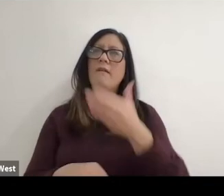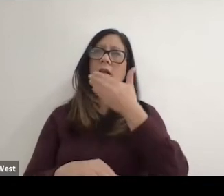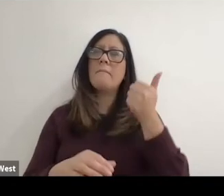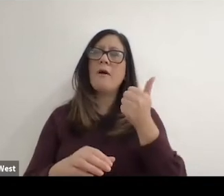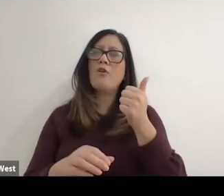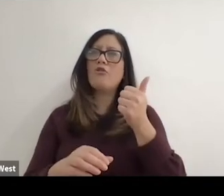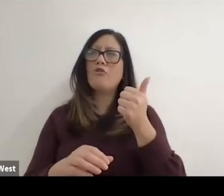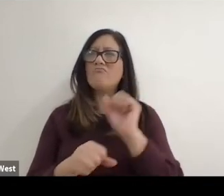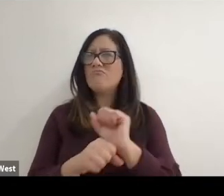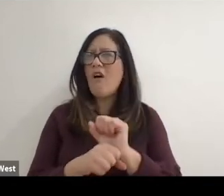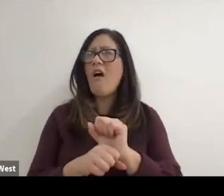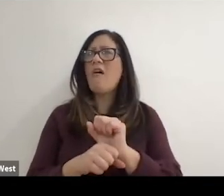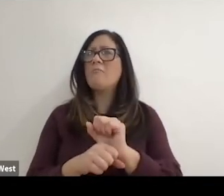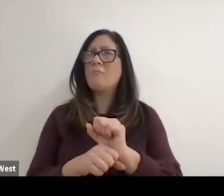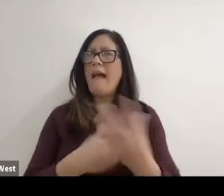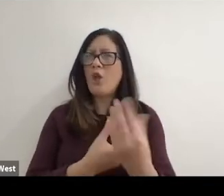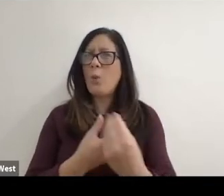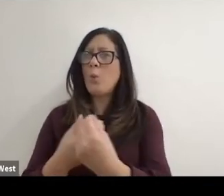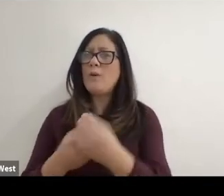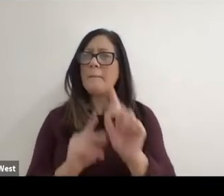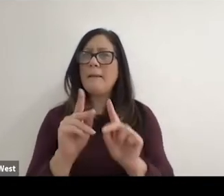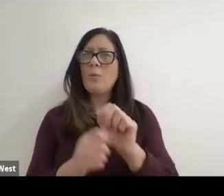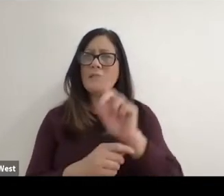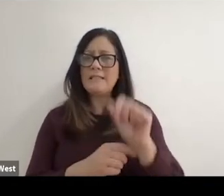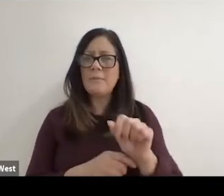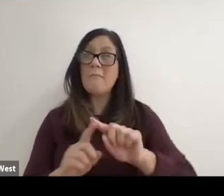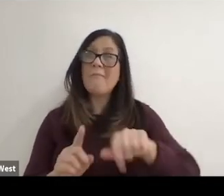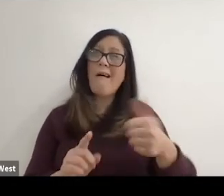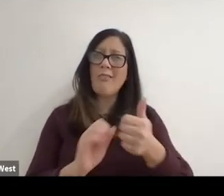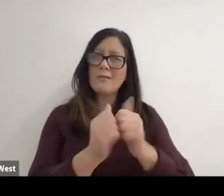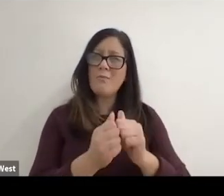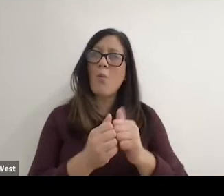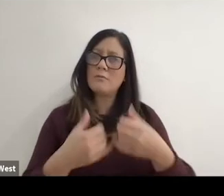better job at being inclusive. But for other sports currently this is still a definite struggle.